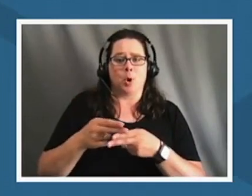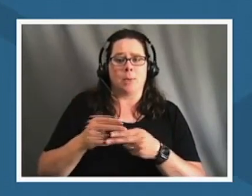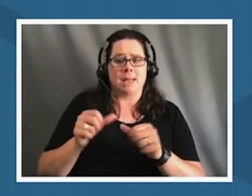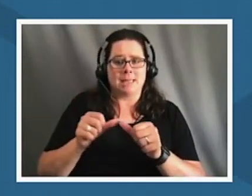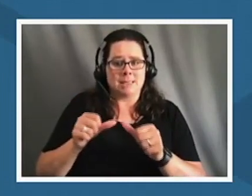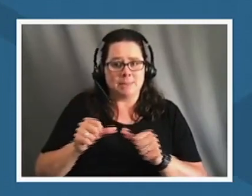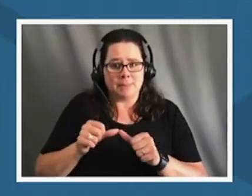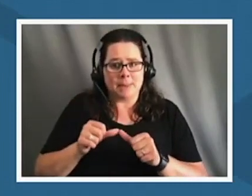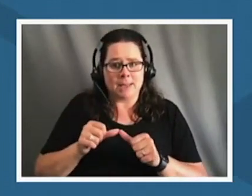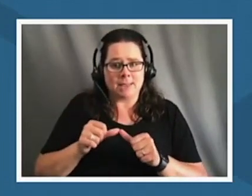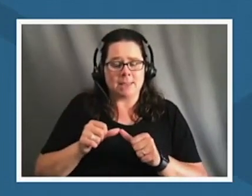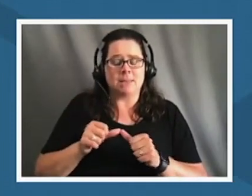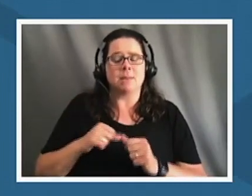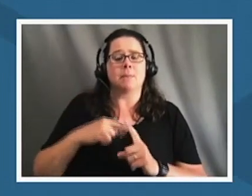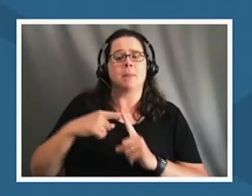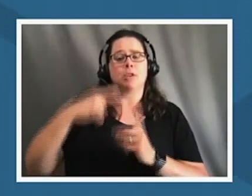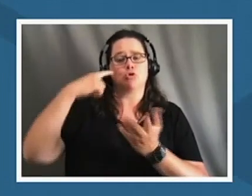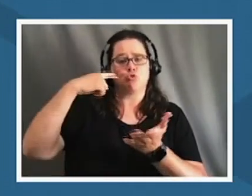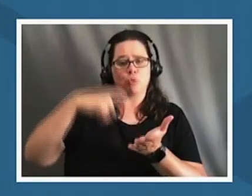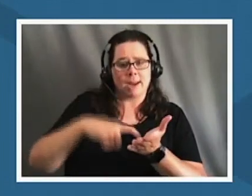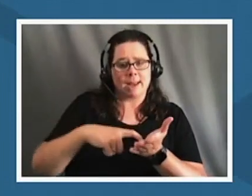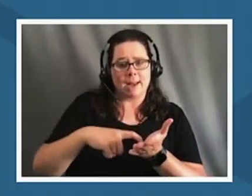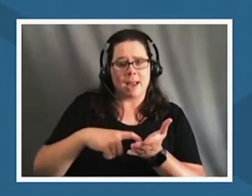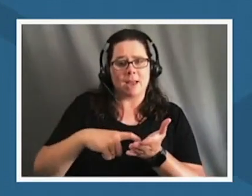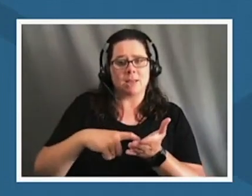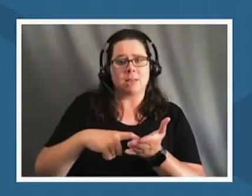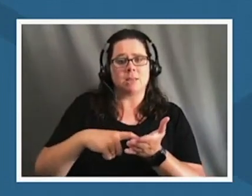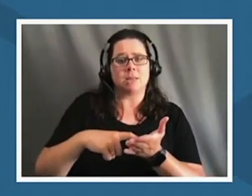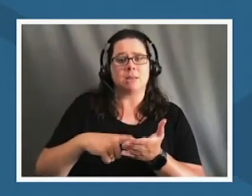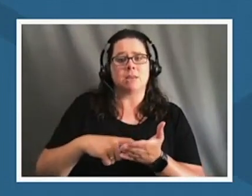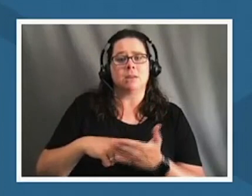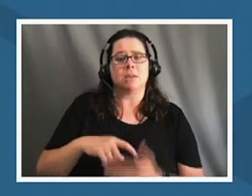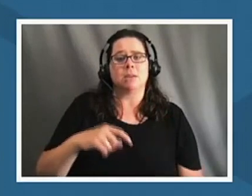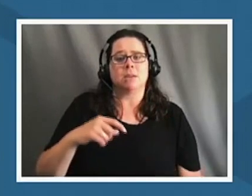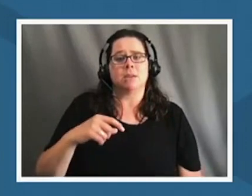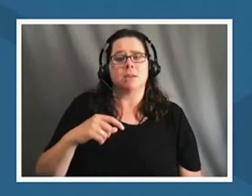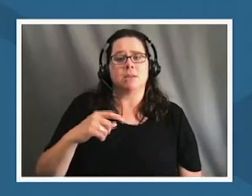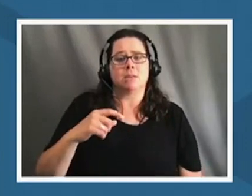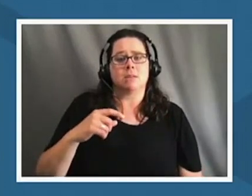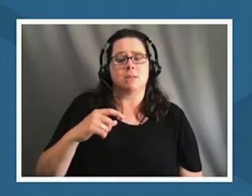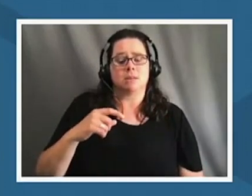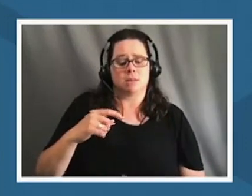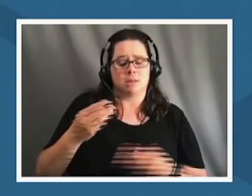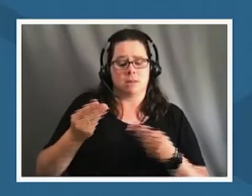but also recognizing that the hawaii in